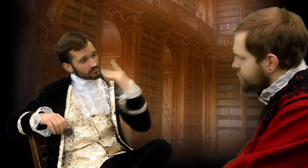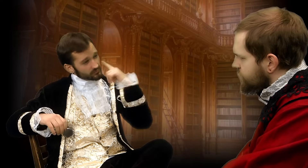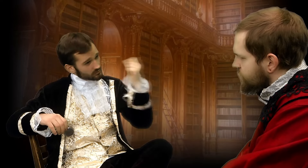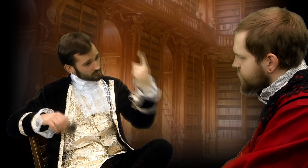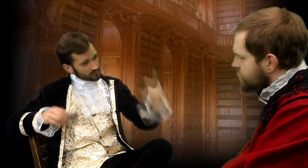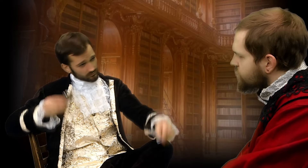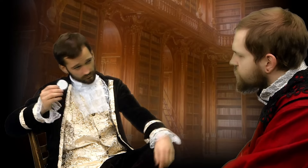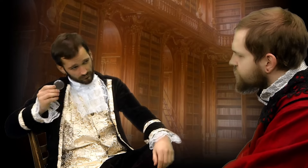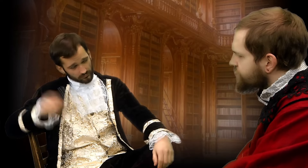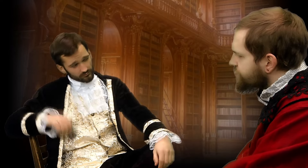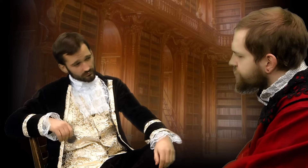Thank you for understanding.